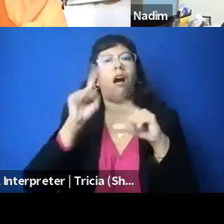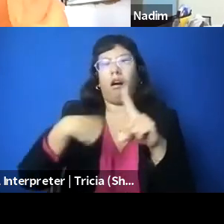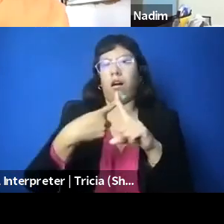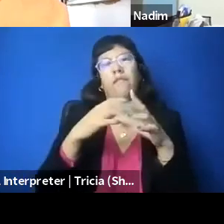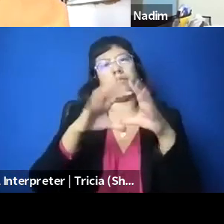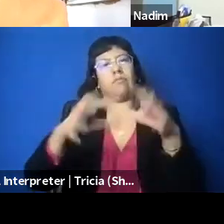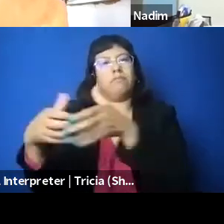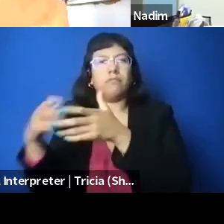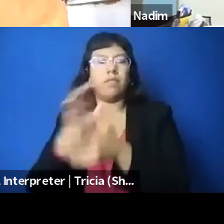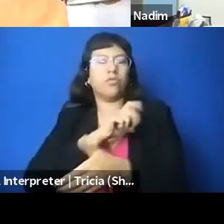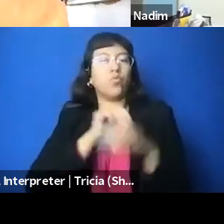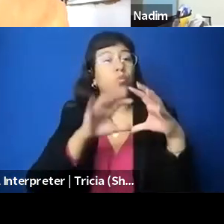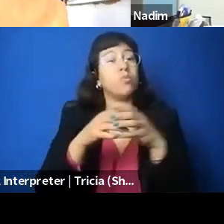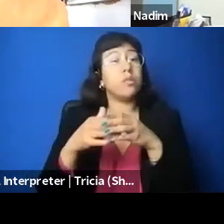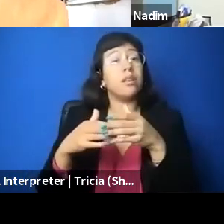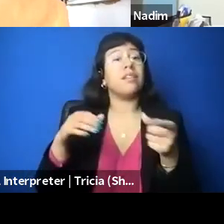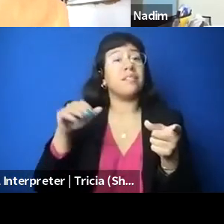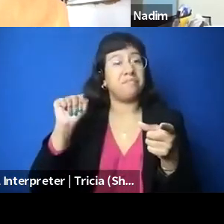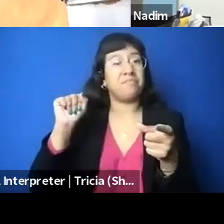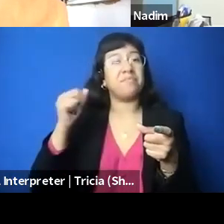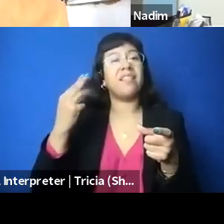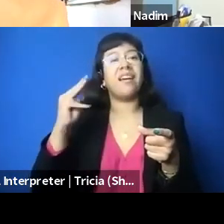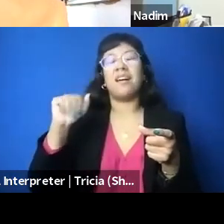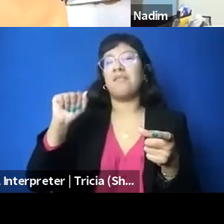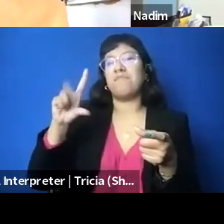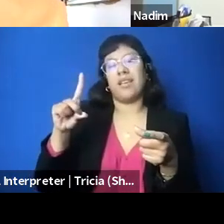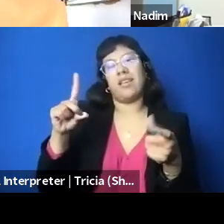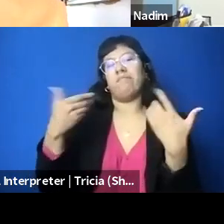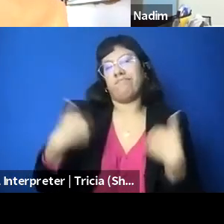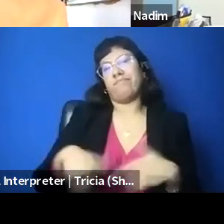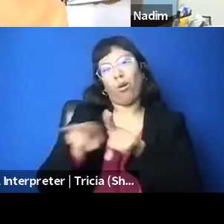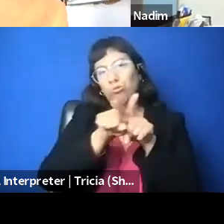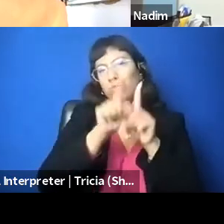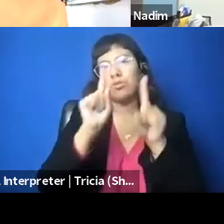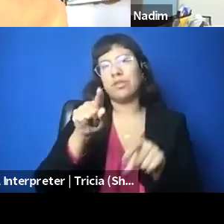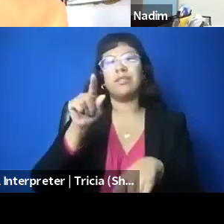that went to Florida State University, I really, really appreciate you all supporting Ahmad there.